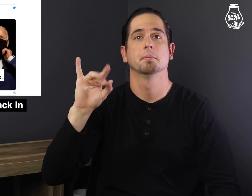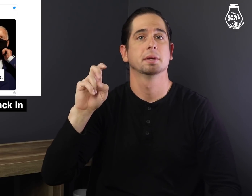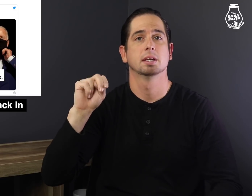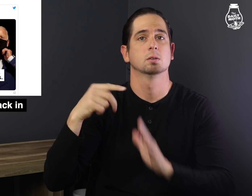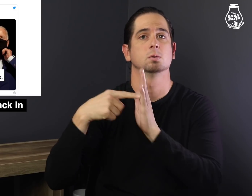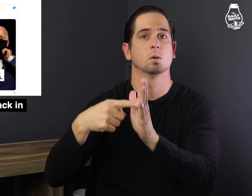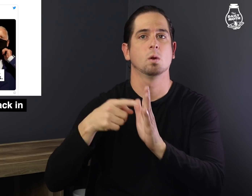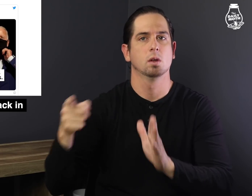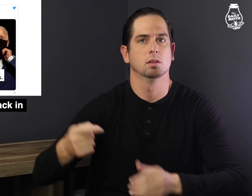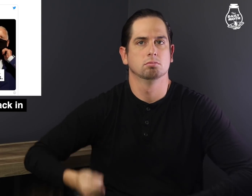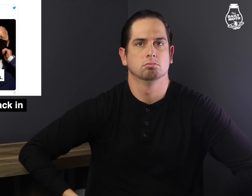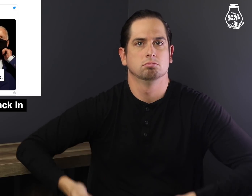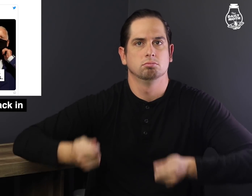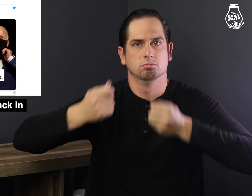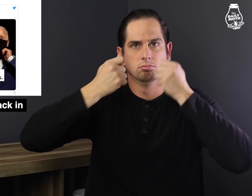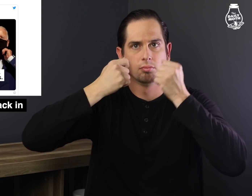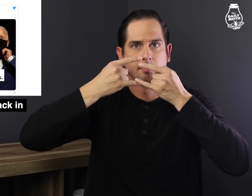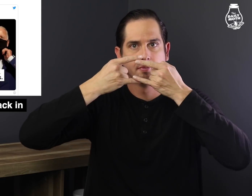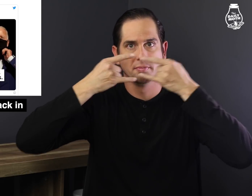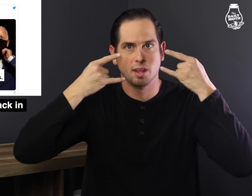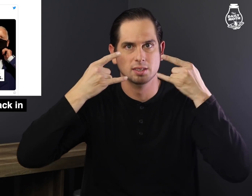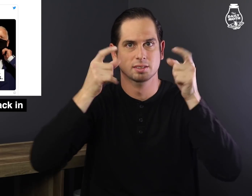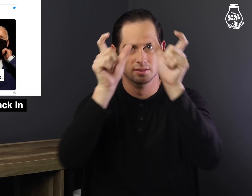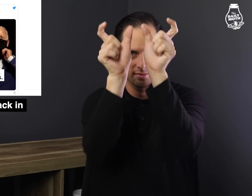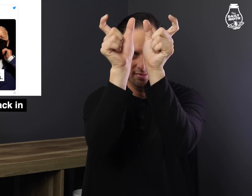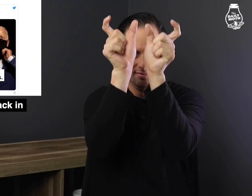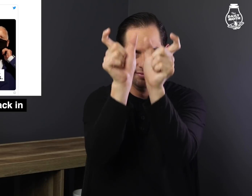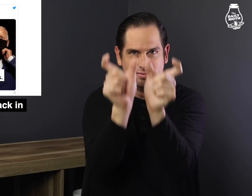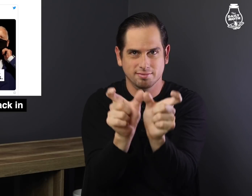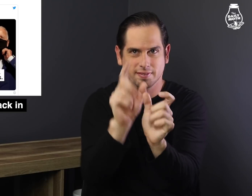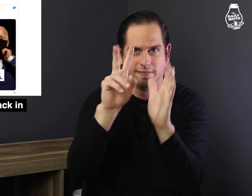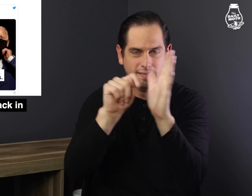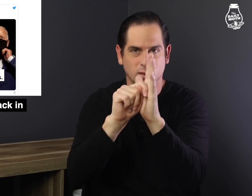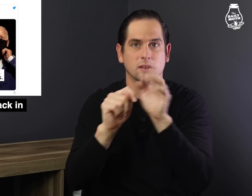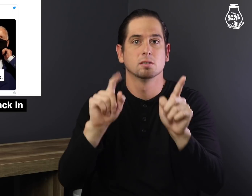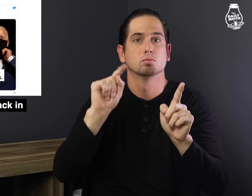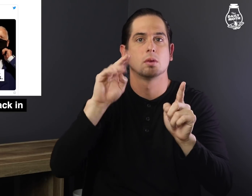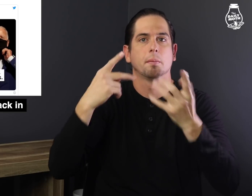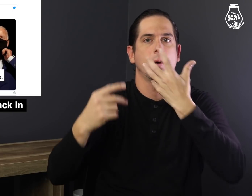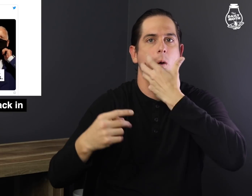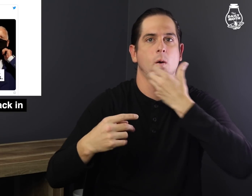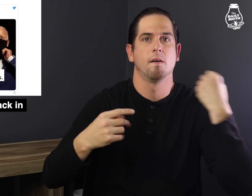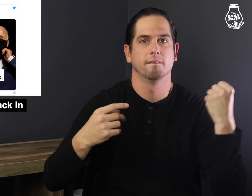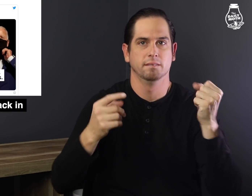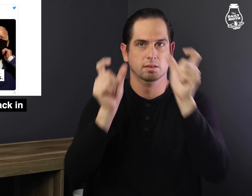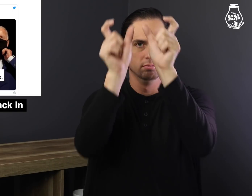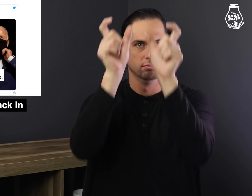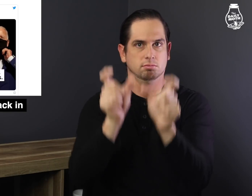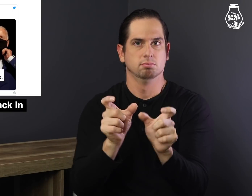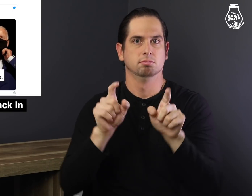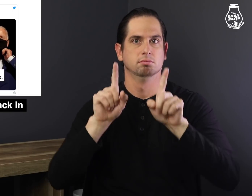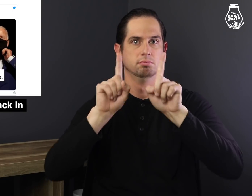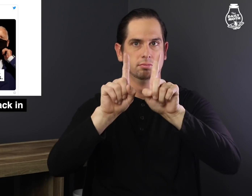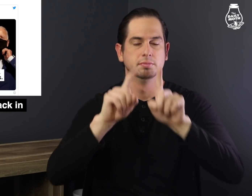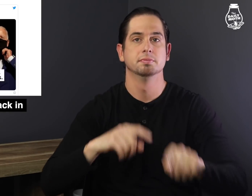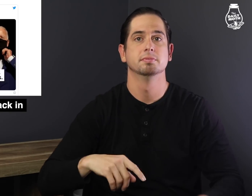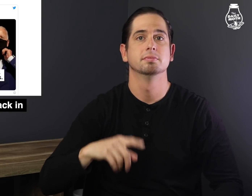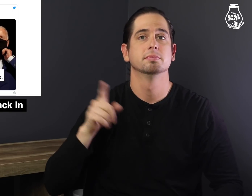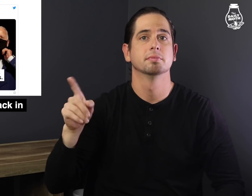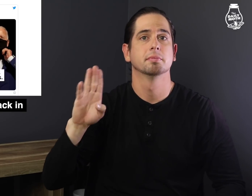by showing himself putting on a mask in a side-by-side video with Trump removing his mask.